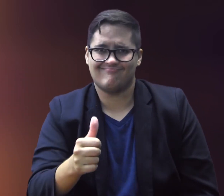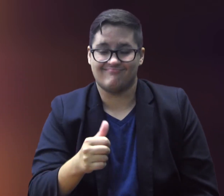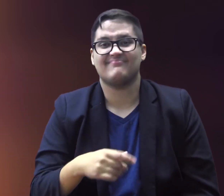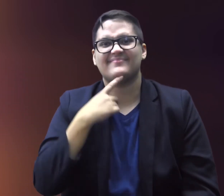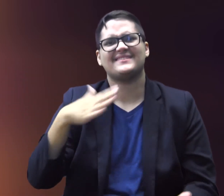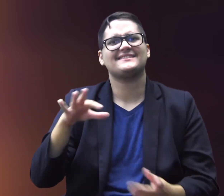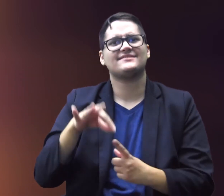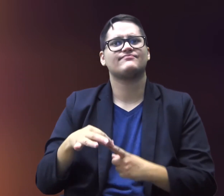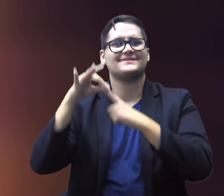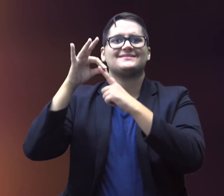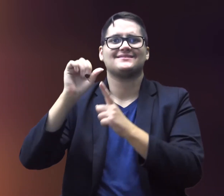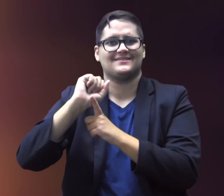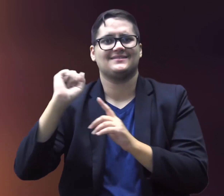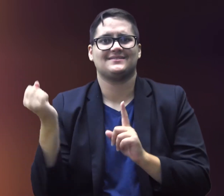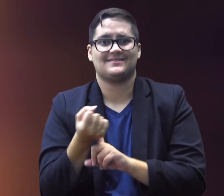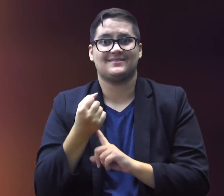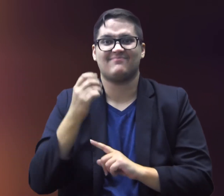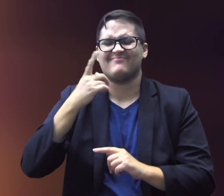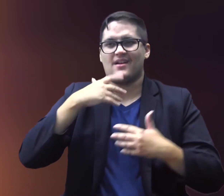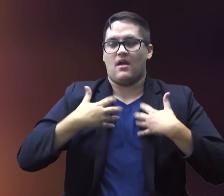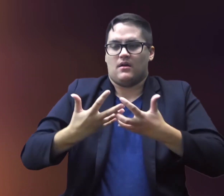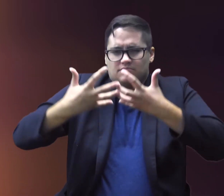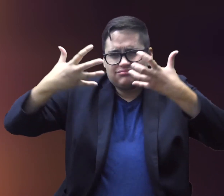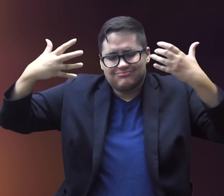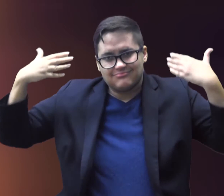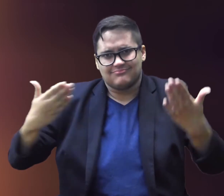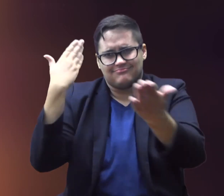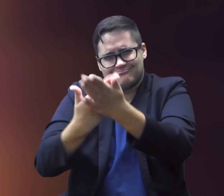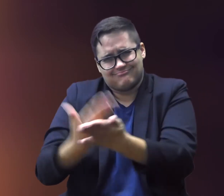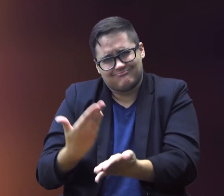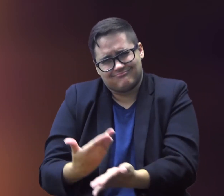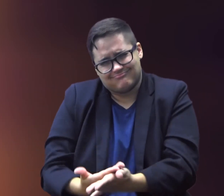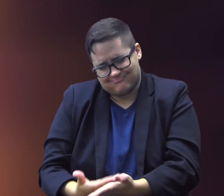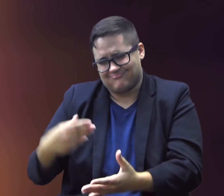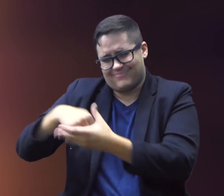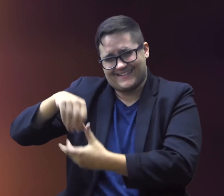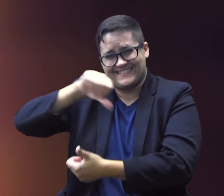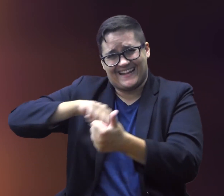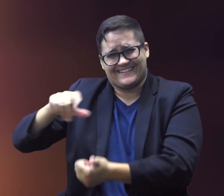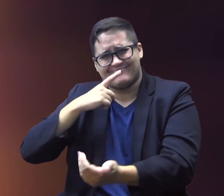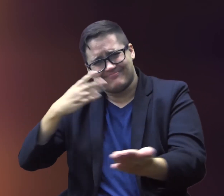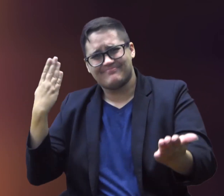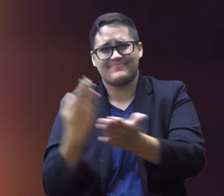"It’s an unusual situation when the overwhelming evidence base in science"